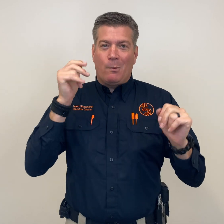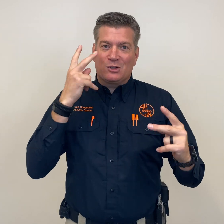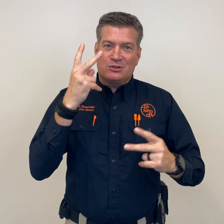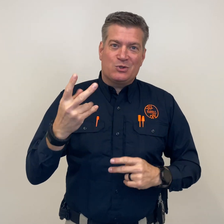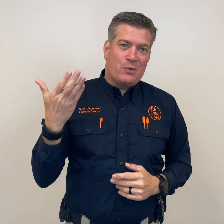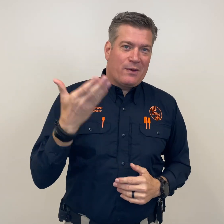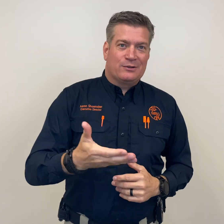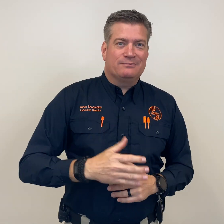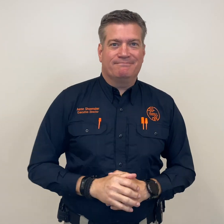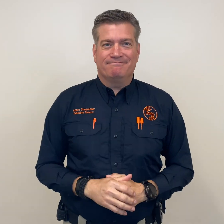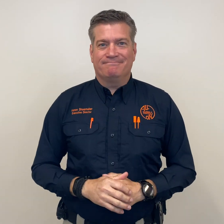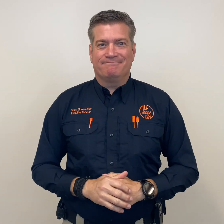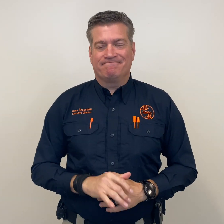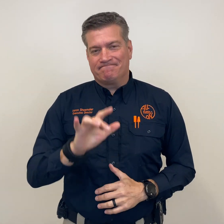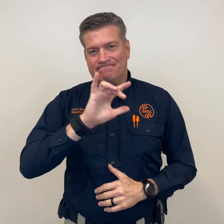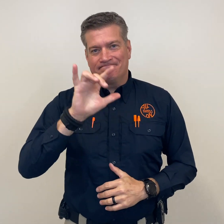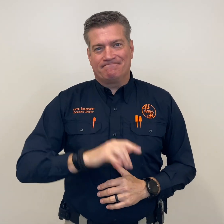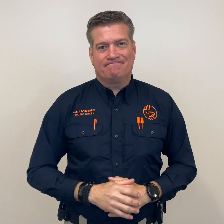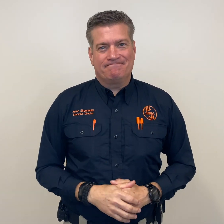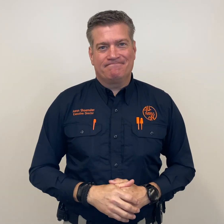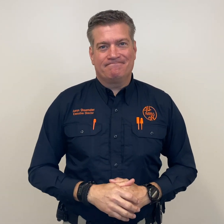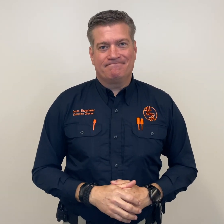and I hope to see you there.